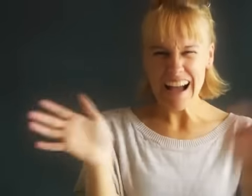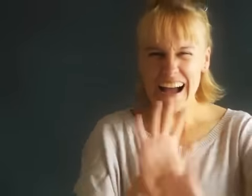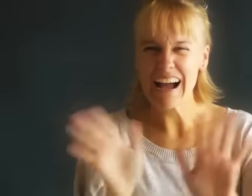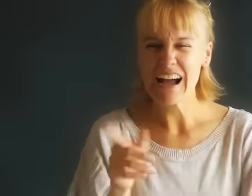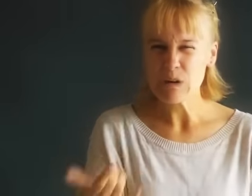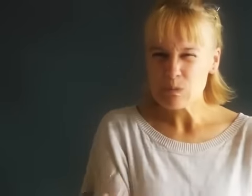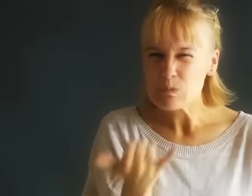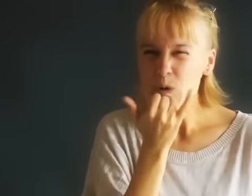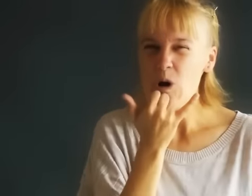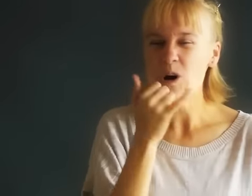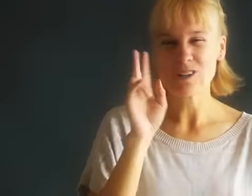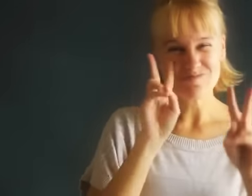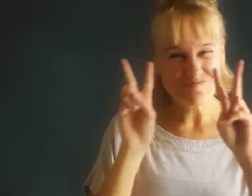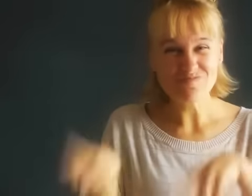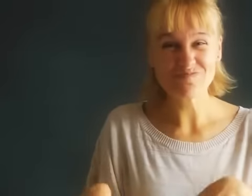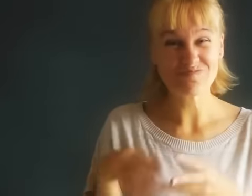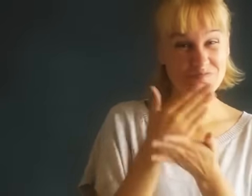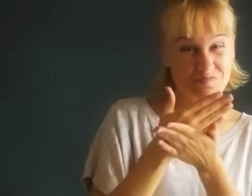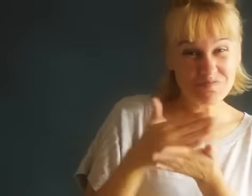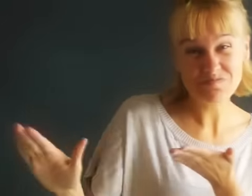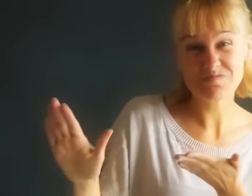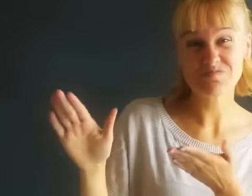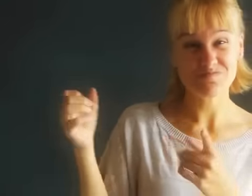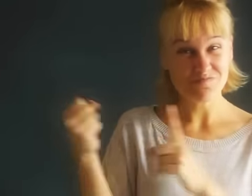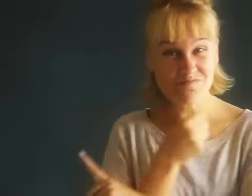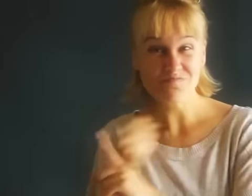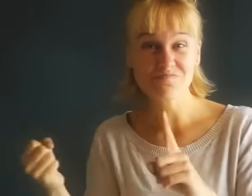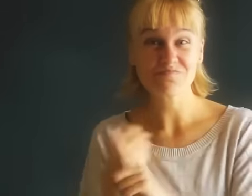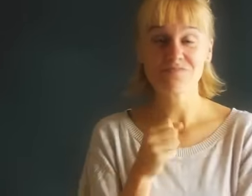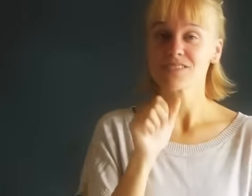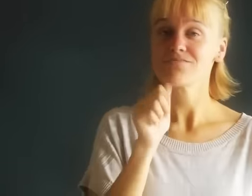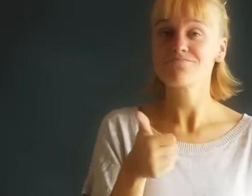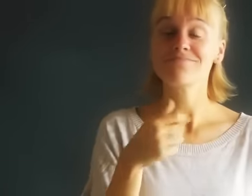tell me I am wrong, frown upon my feelings, or reject me